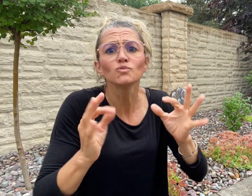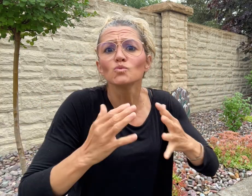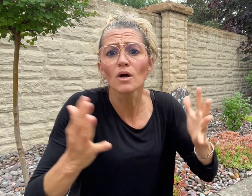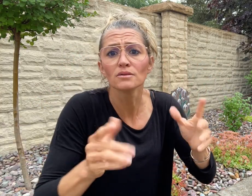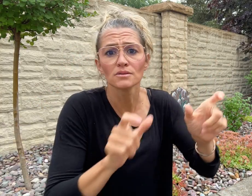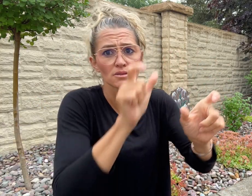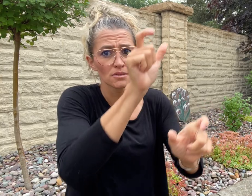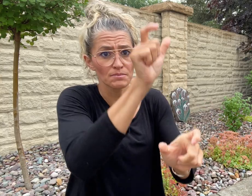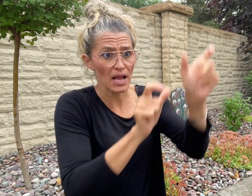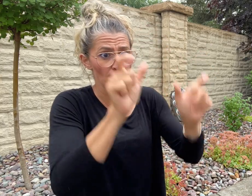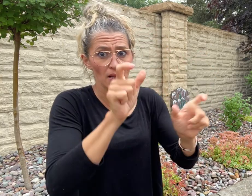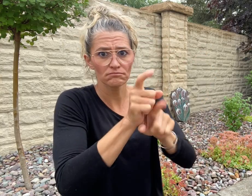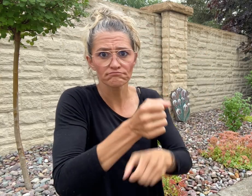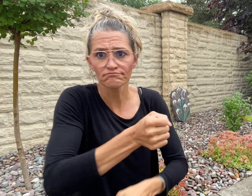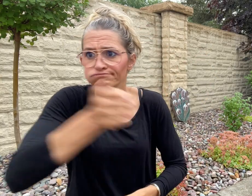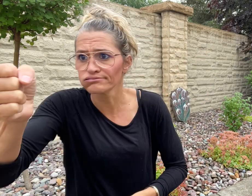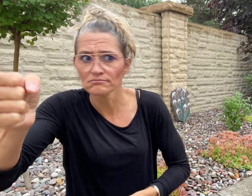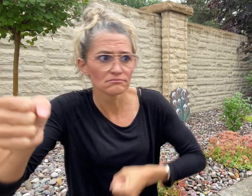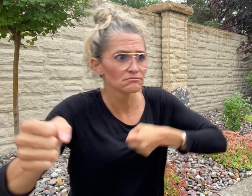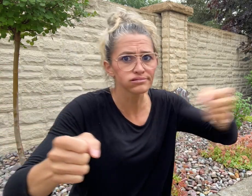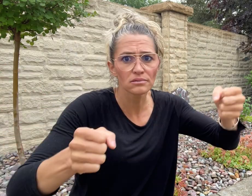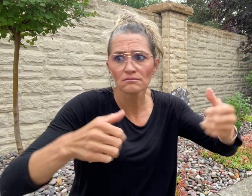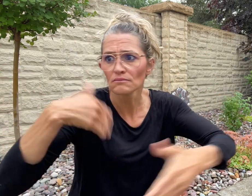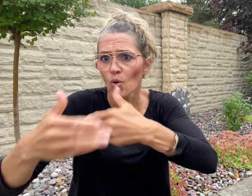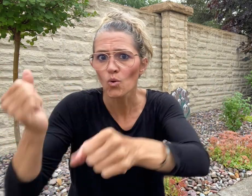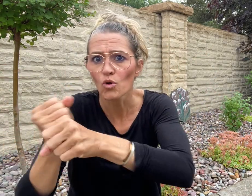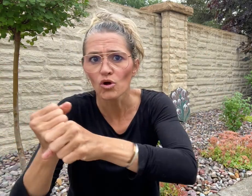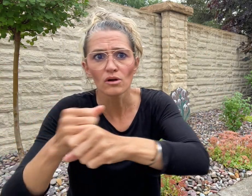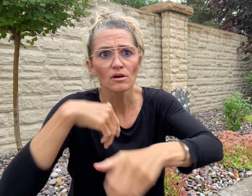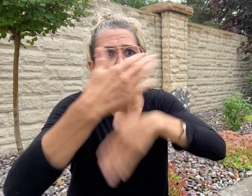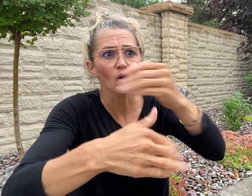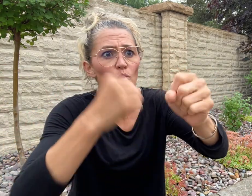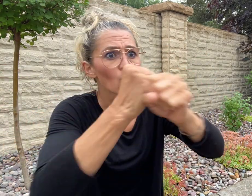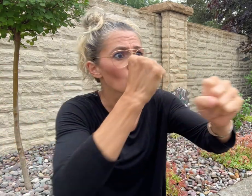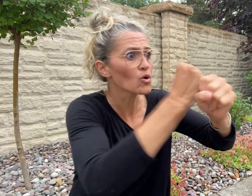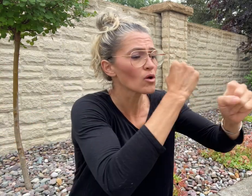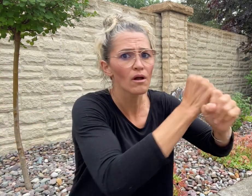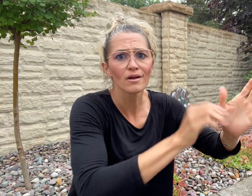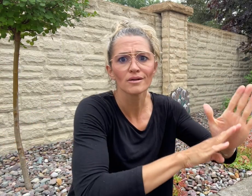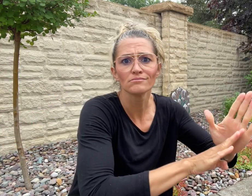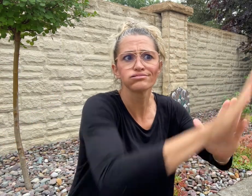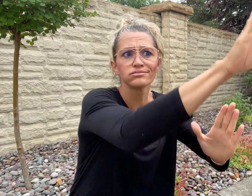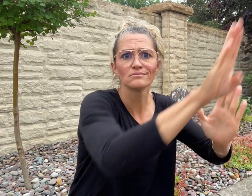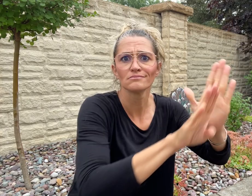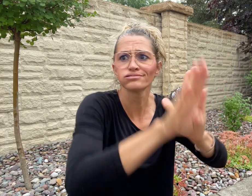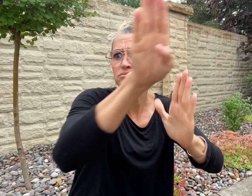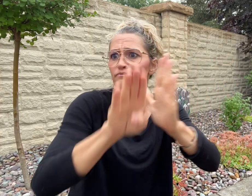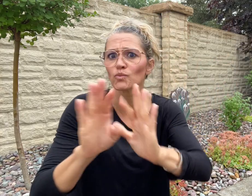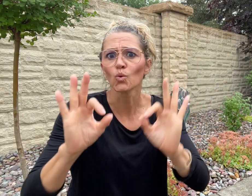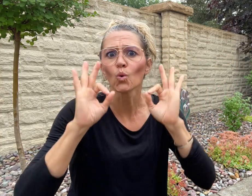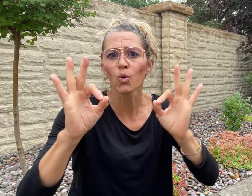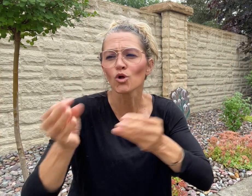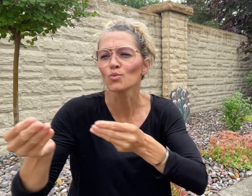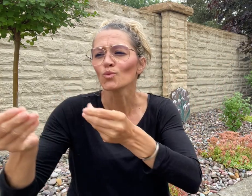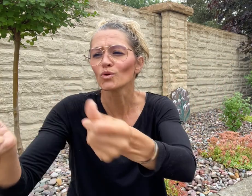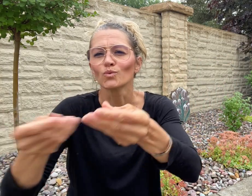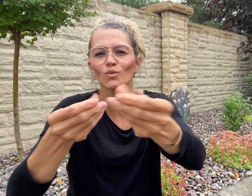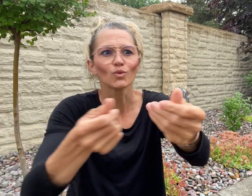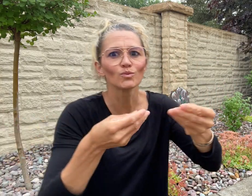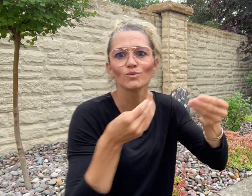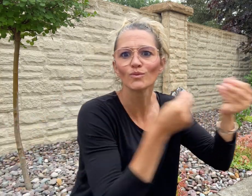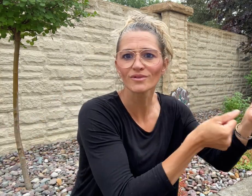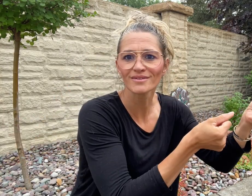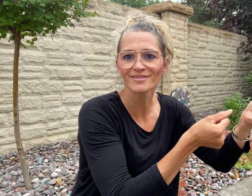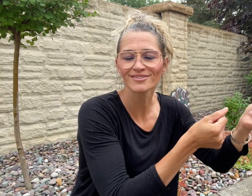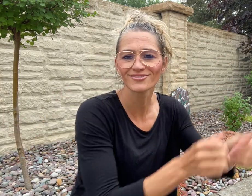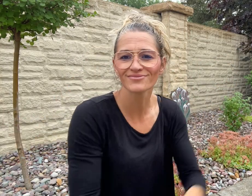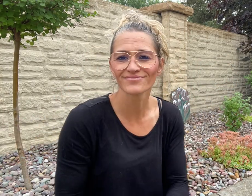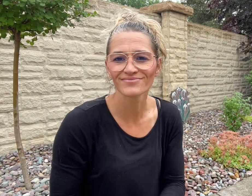to ensure placements are set up for success”.